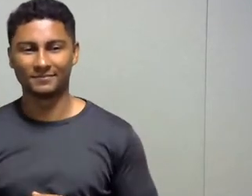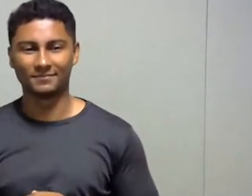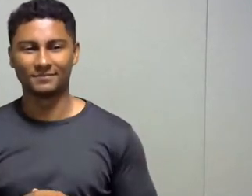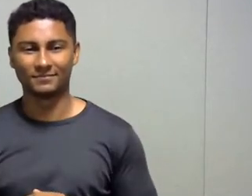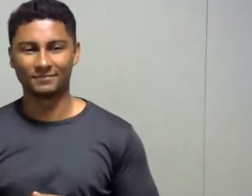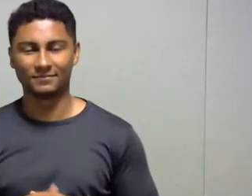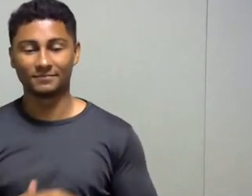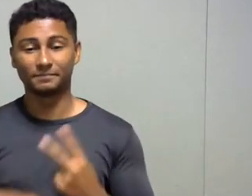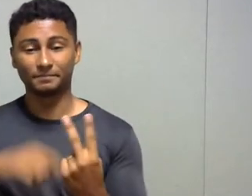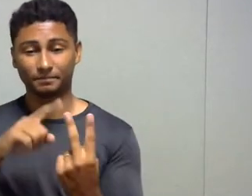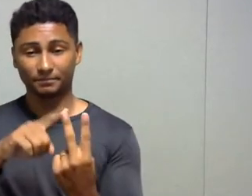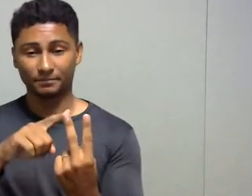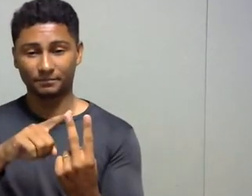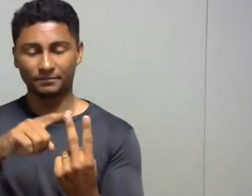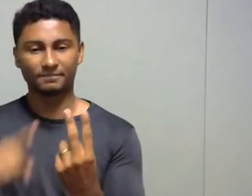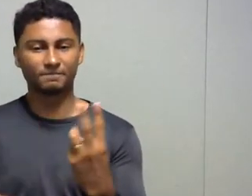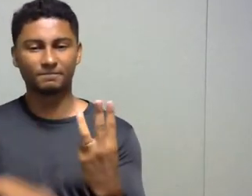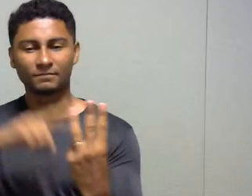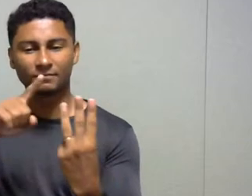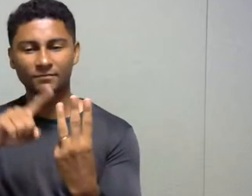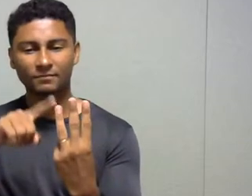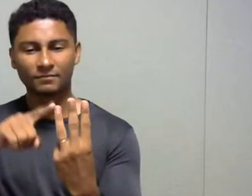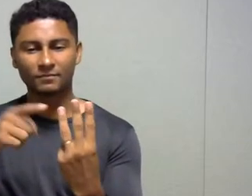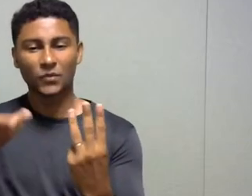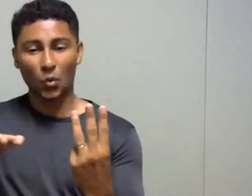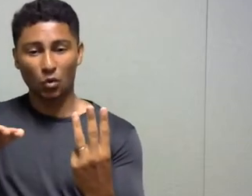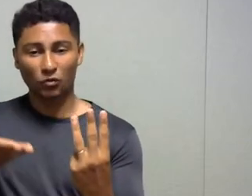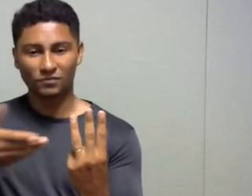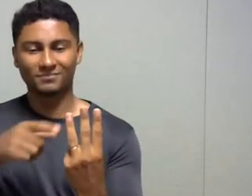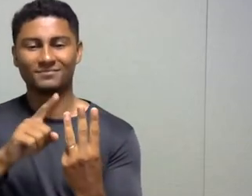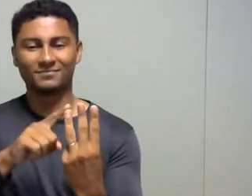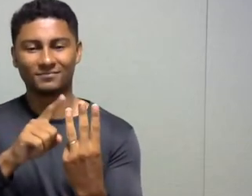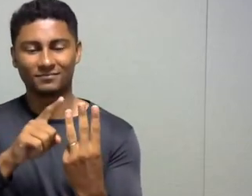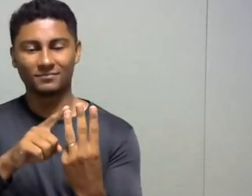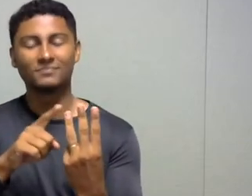And another guest, also a dear guest,